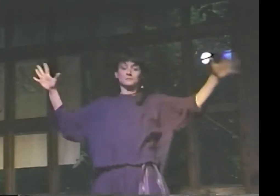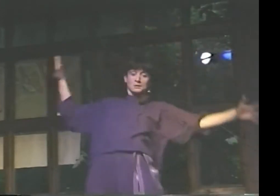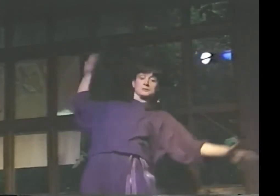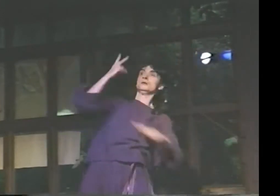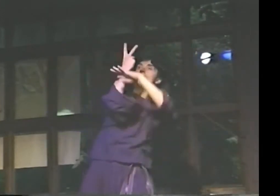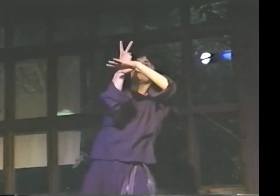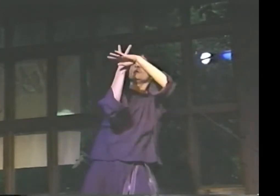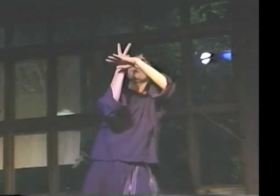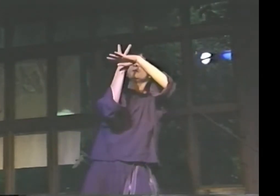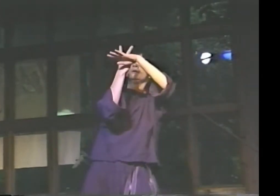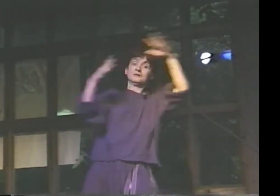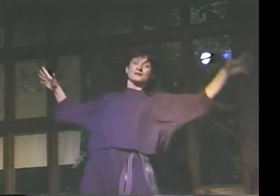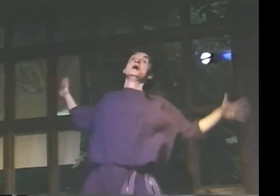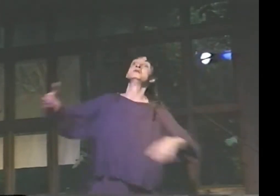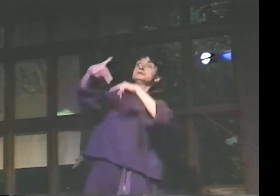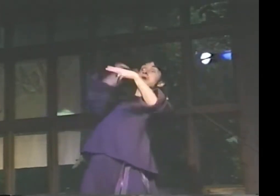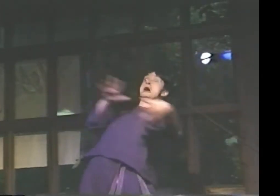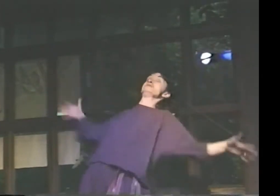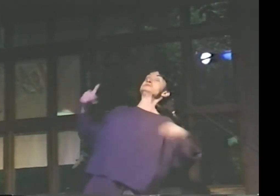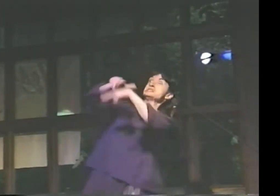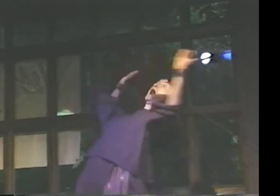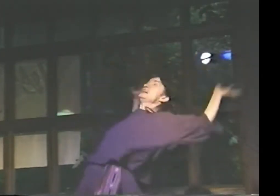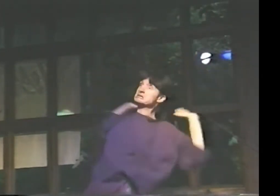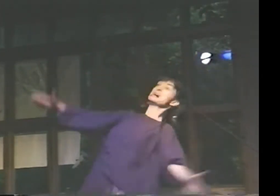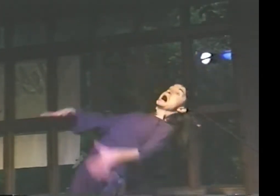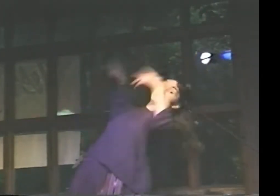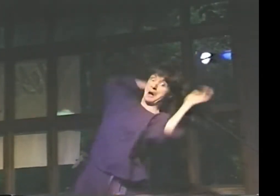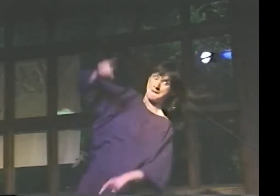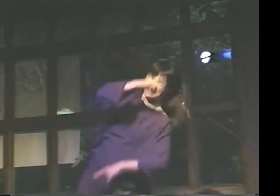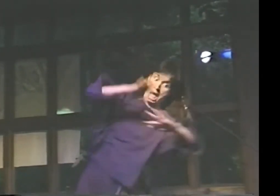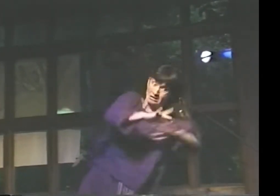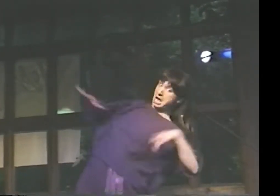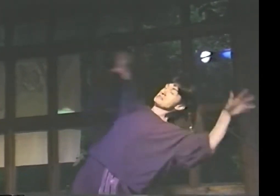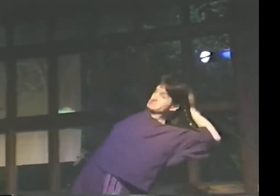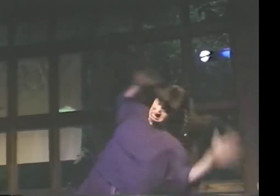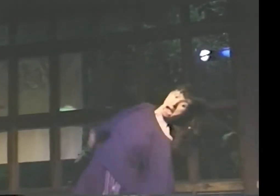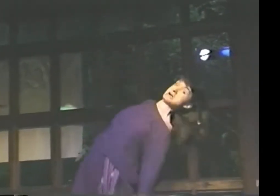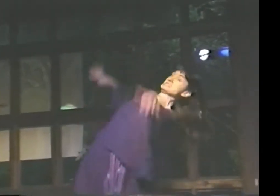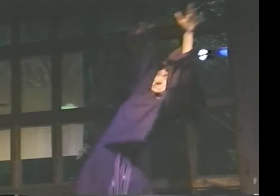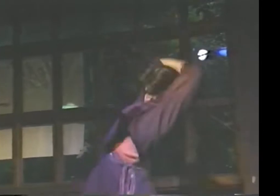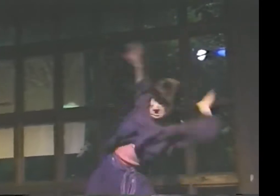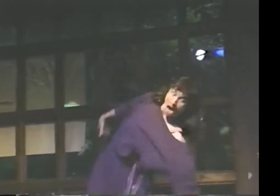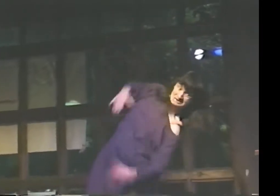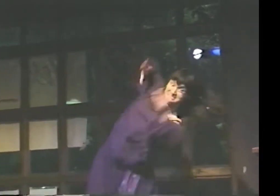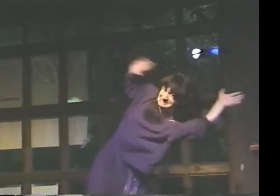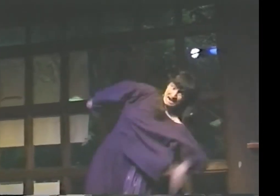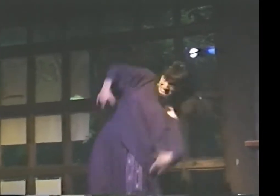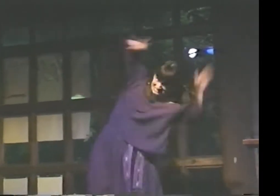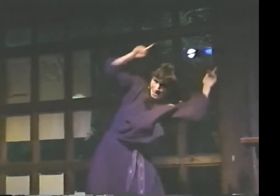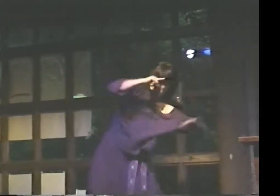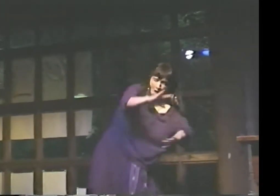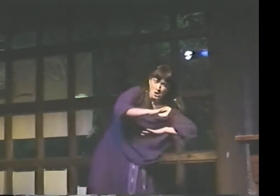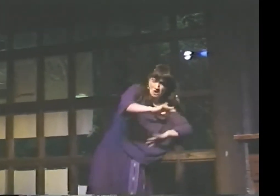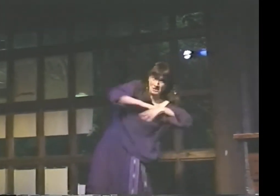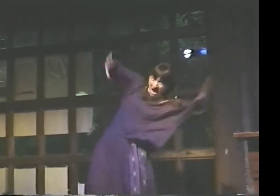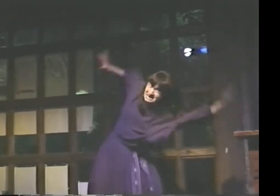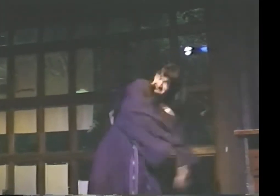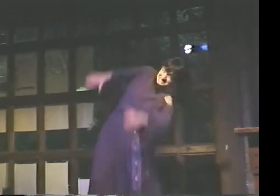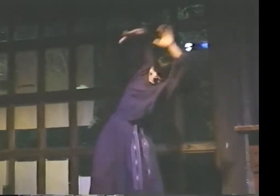"I WON'T. I WON'T BE SUCKED DOWN. I WON'T. "I WILL FLY BACK UP. UP. UP.